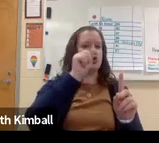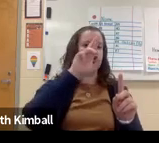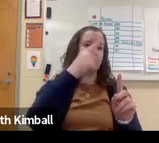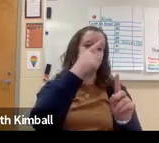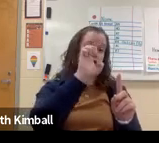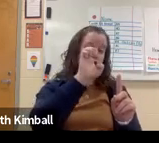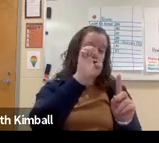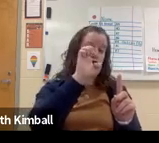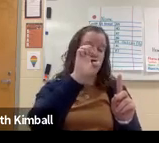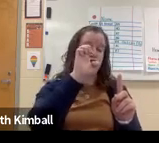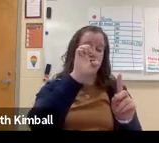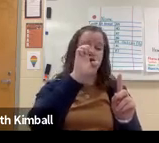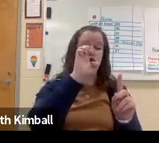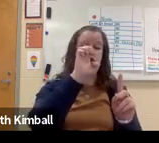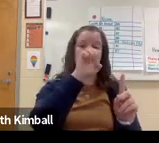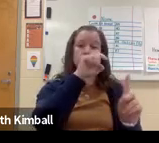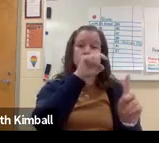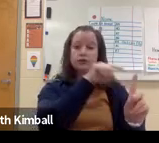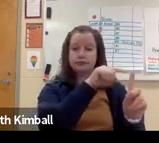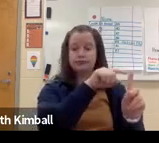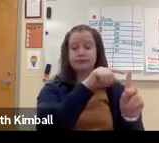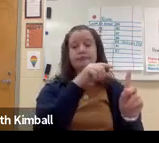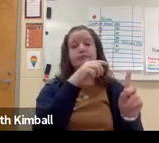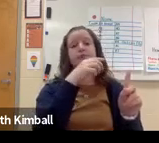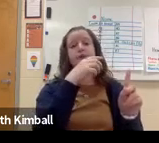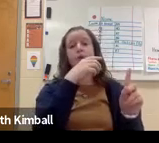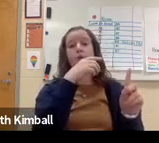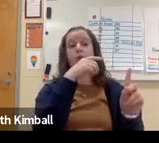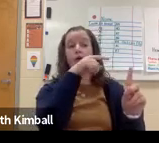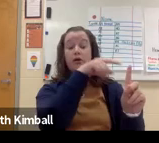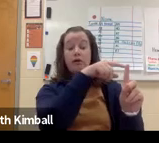that could be the-- there could be other primary issues, such as CHARGE syndrome.